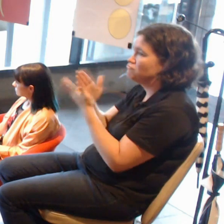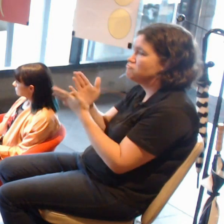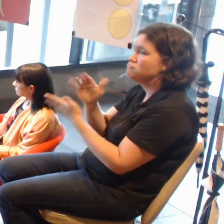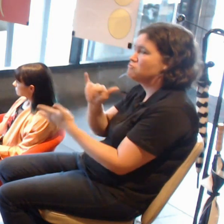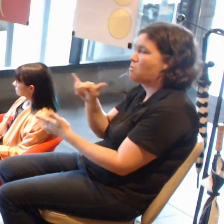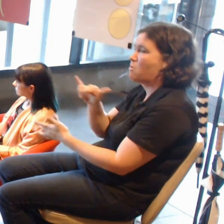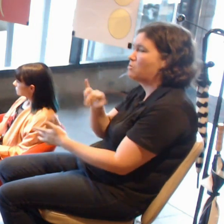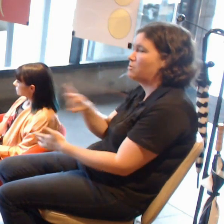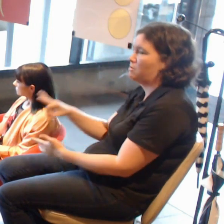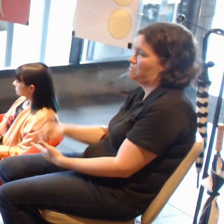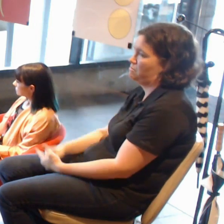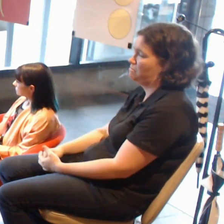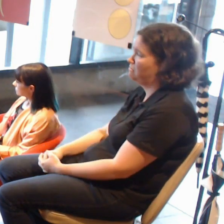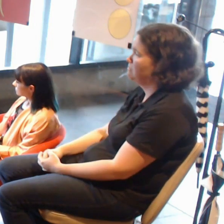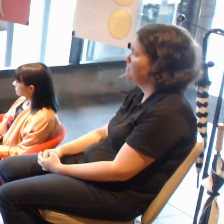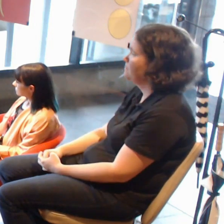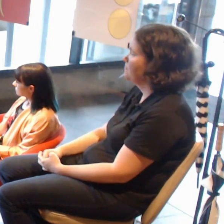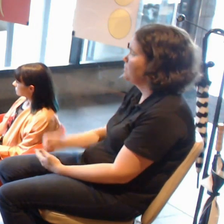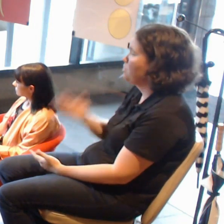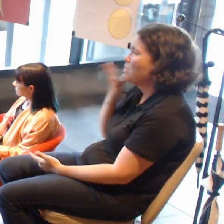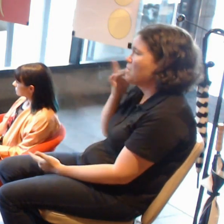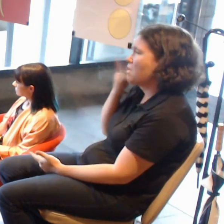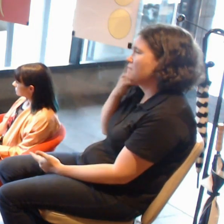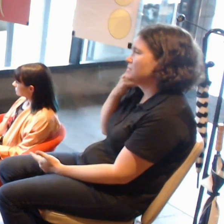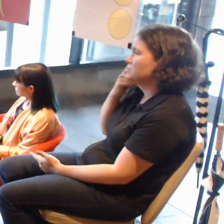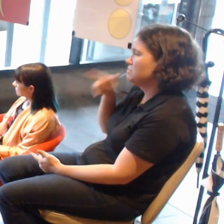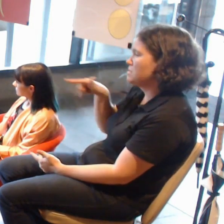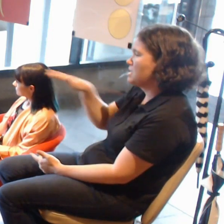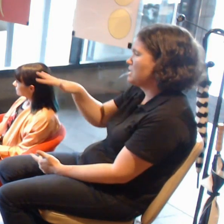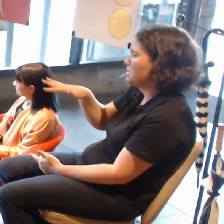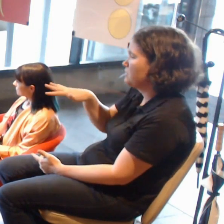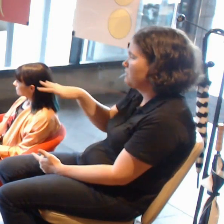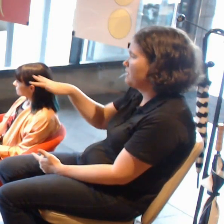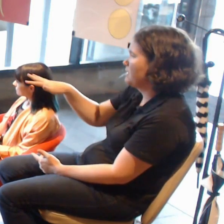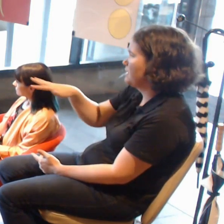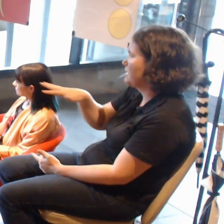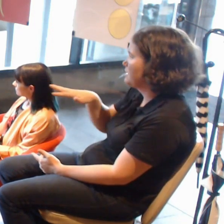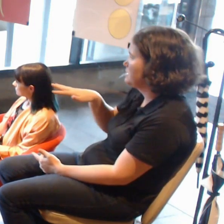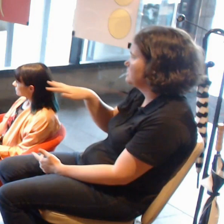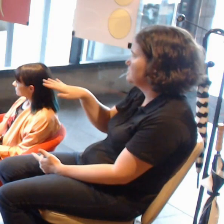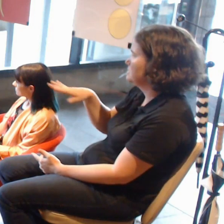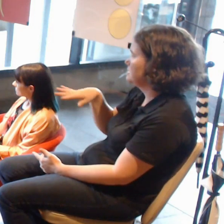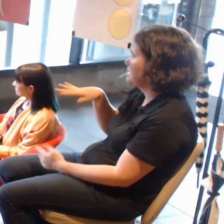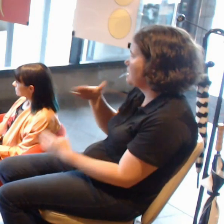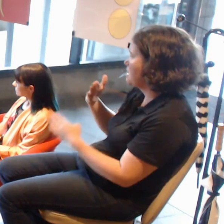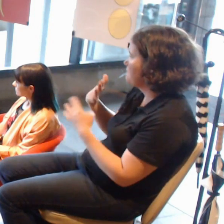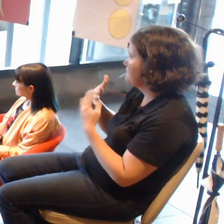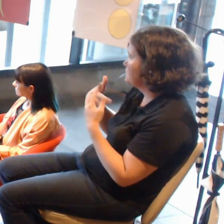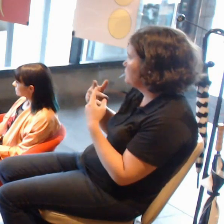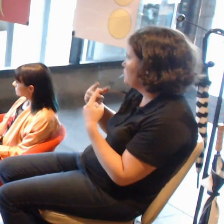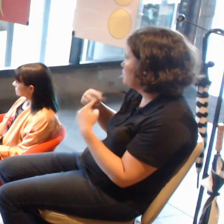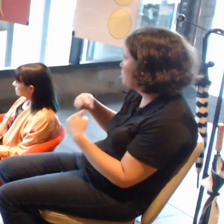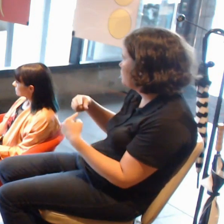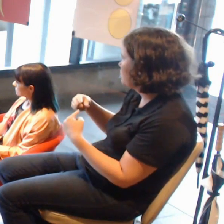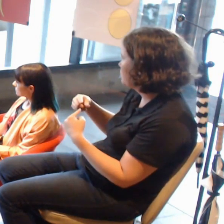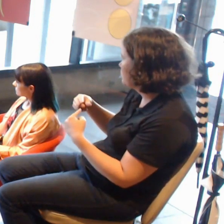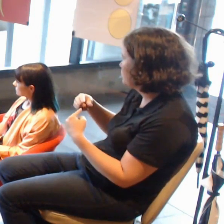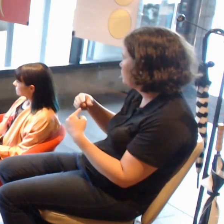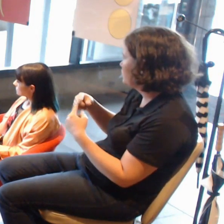Have any of you dealt with these ethical... Jess, especially around your degree.